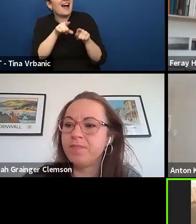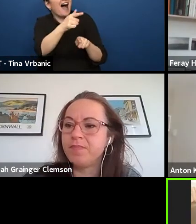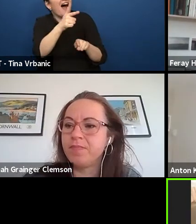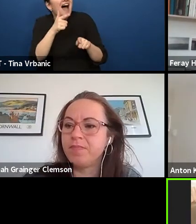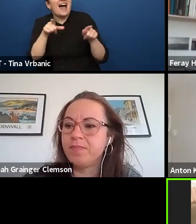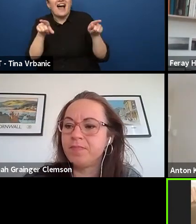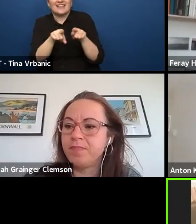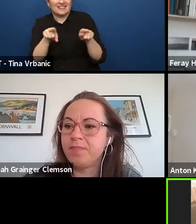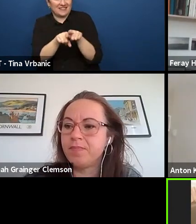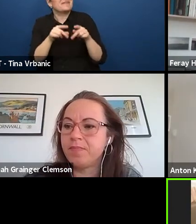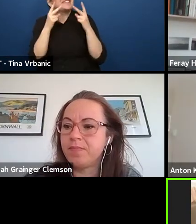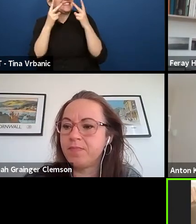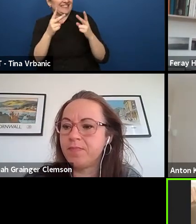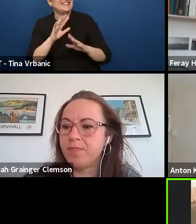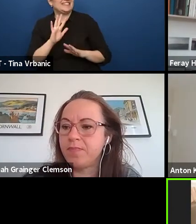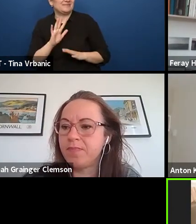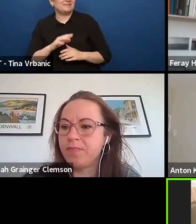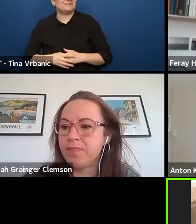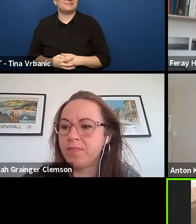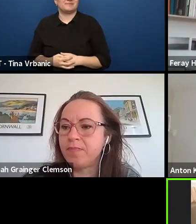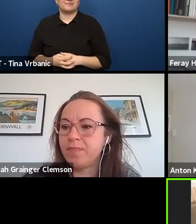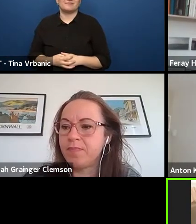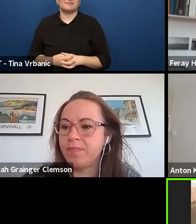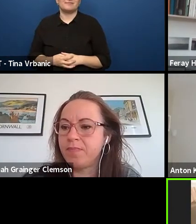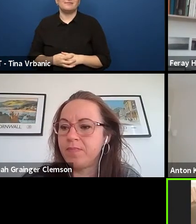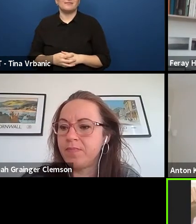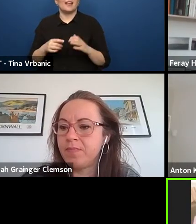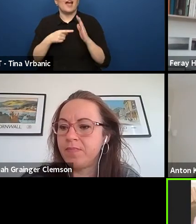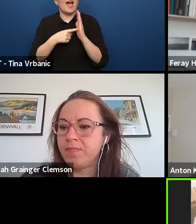and we look at the problem from the same point of view,